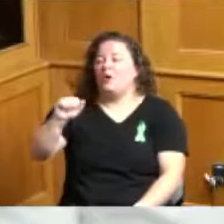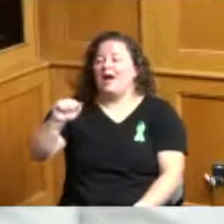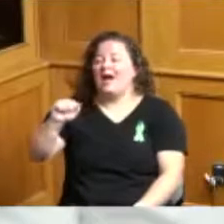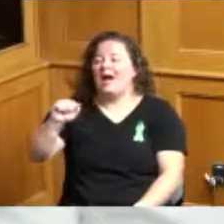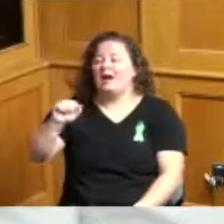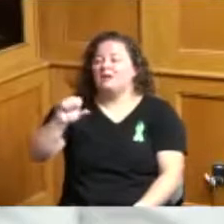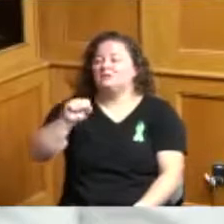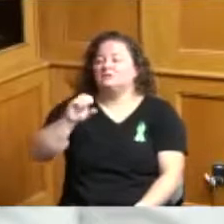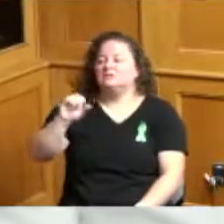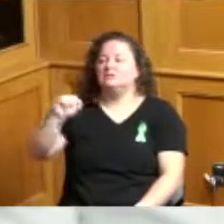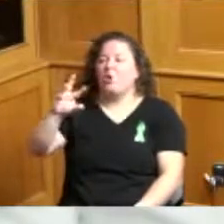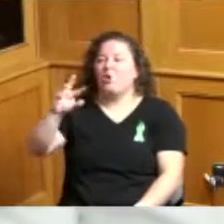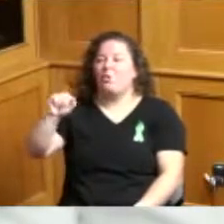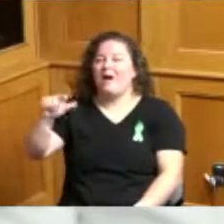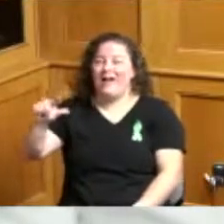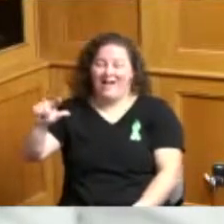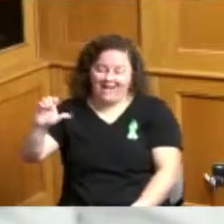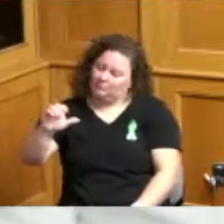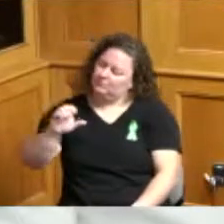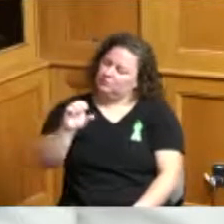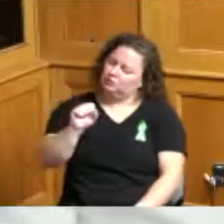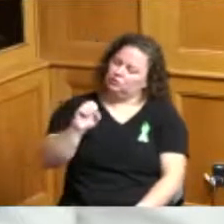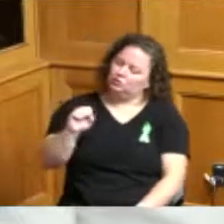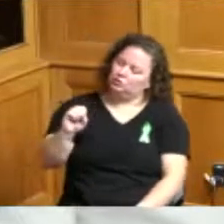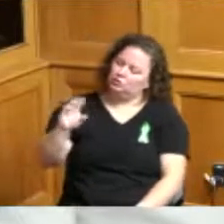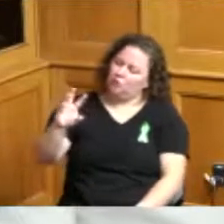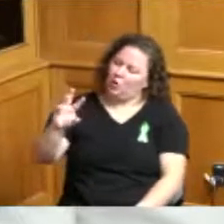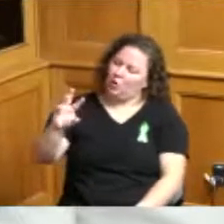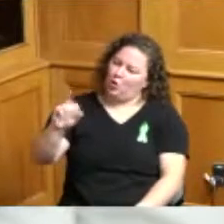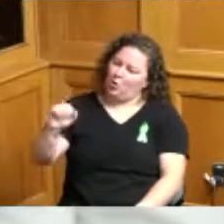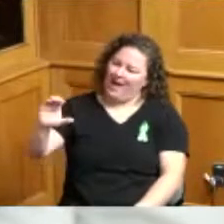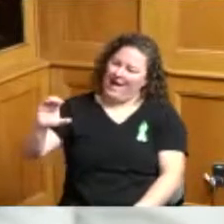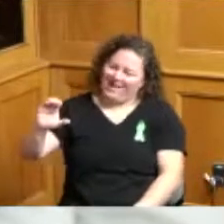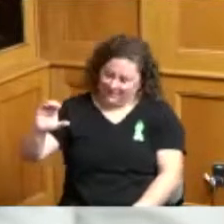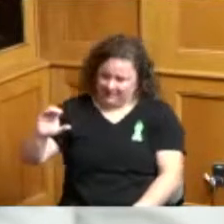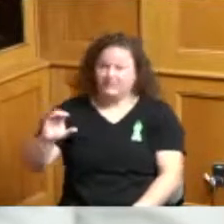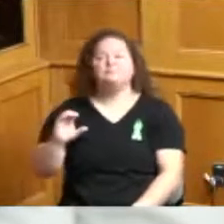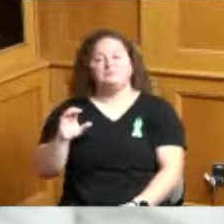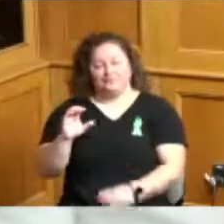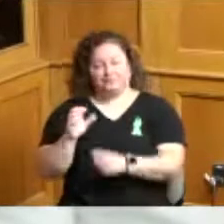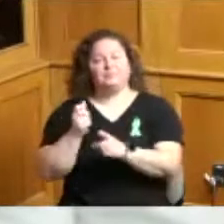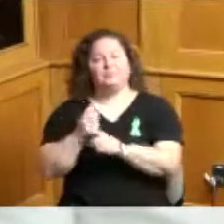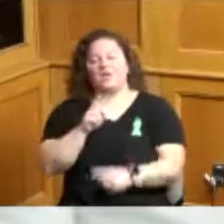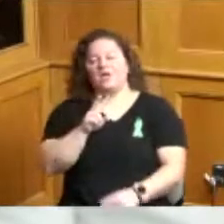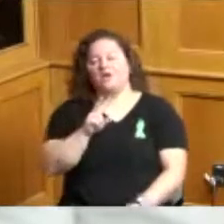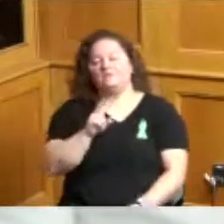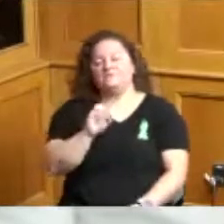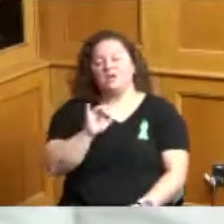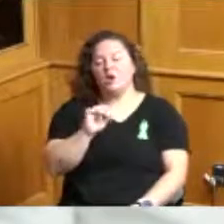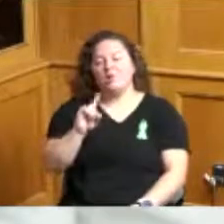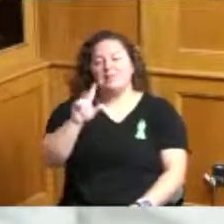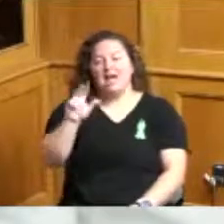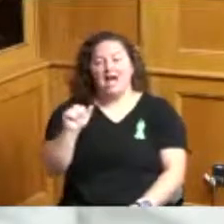community for many many years was here Viola Brown which our board has we always open it up we want